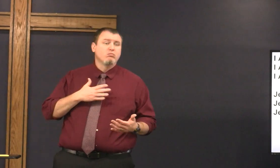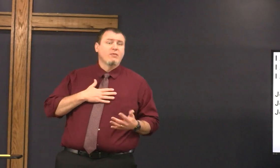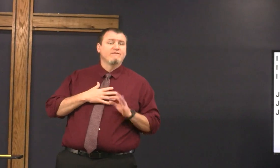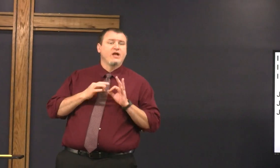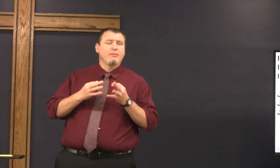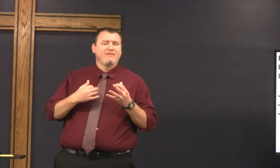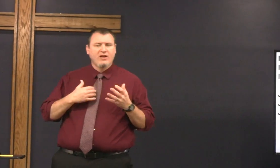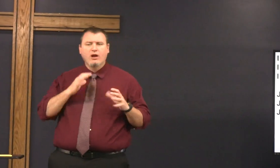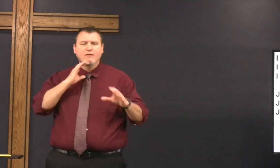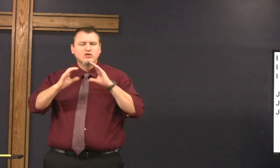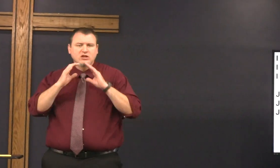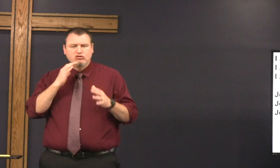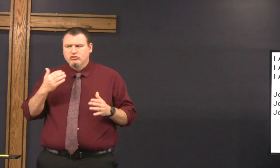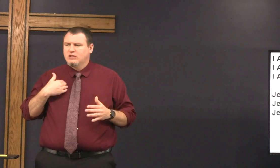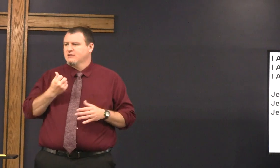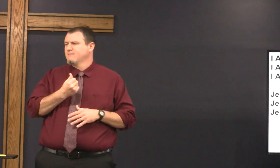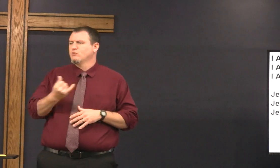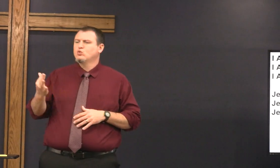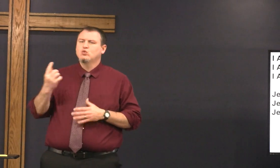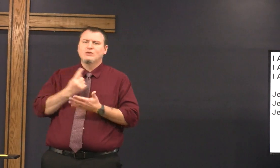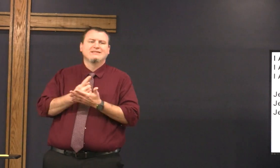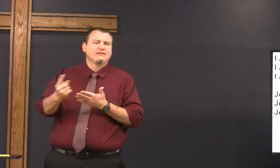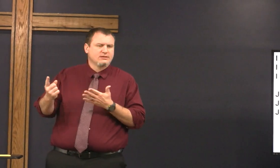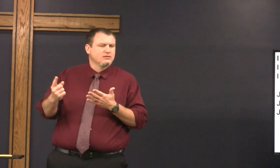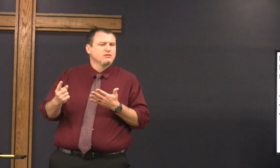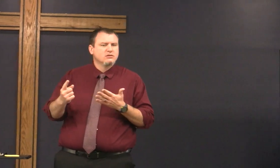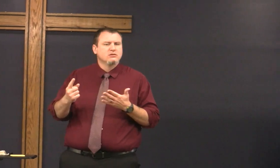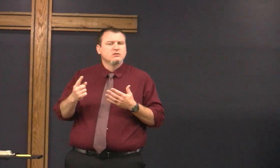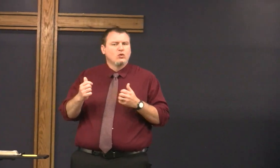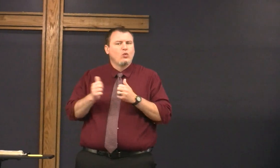when they're getting close to death in my family we've had a conversation about that